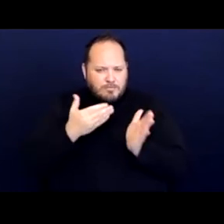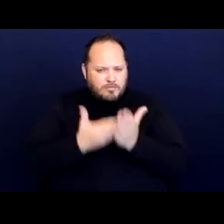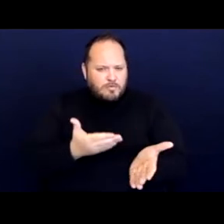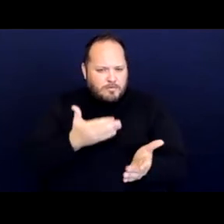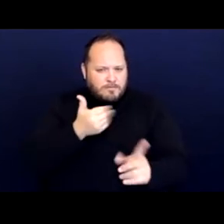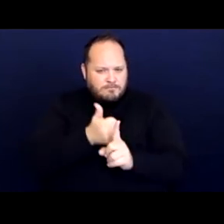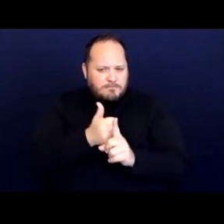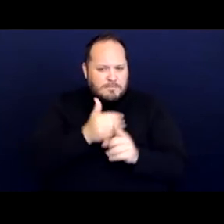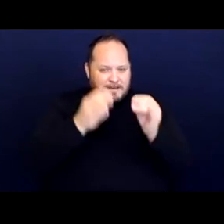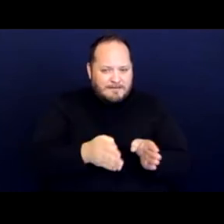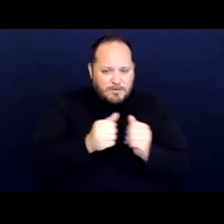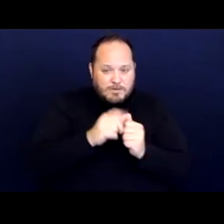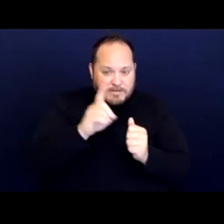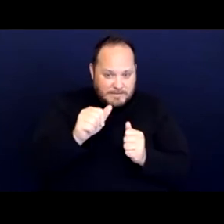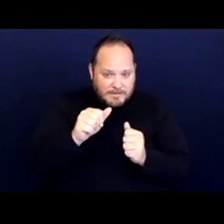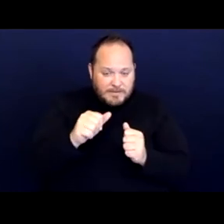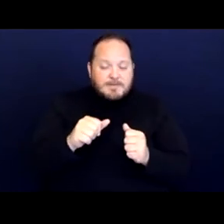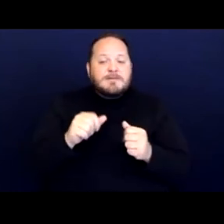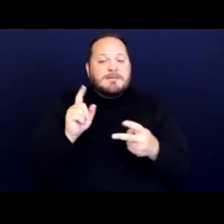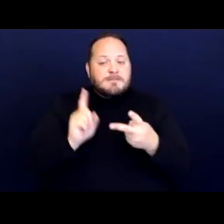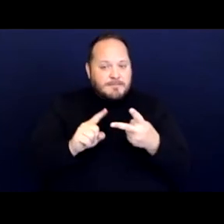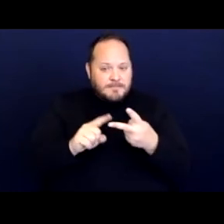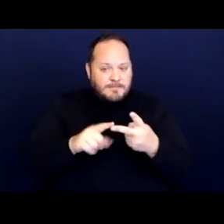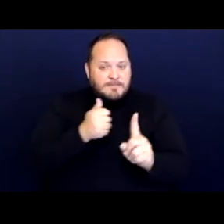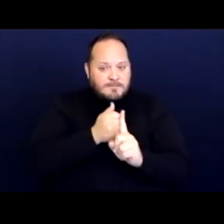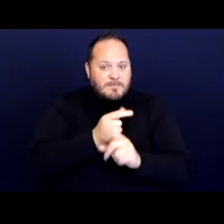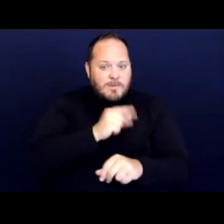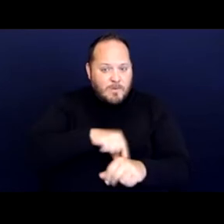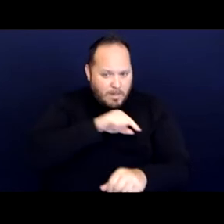two they're otherwise qualified to participate in